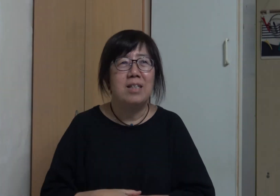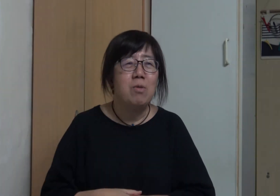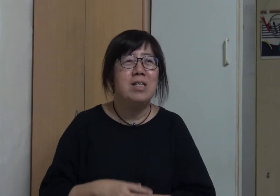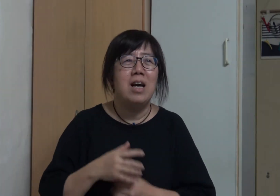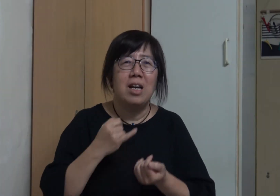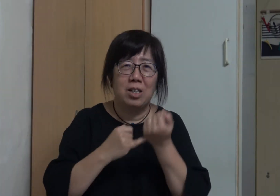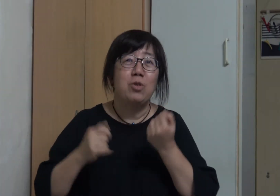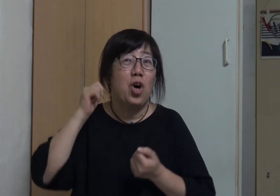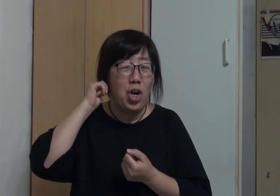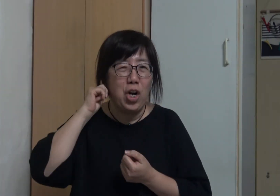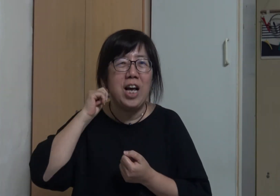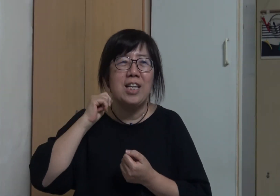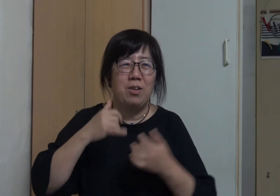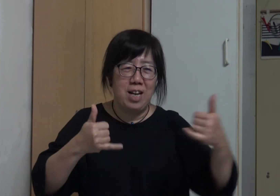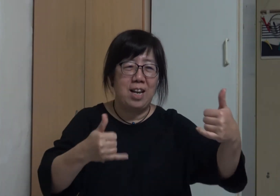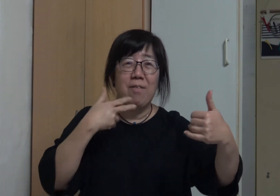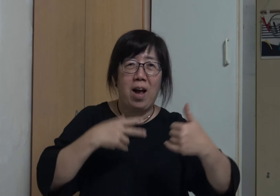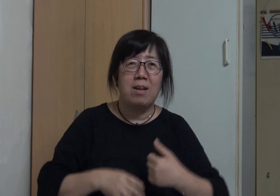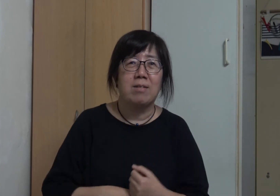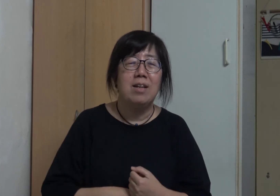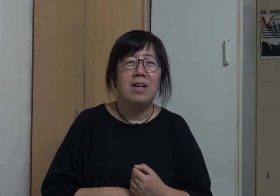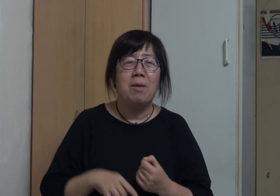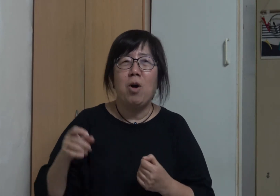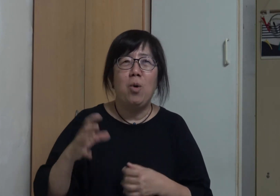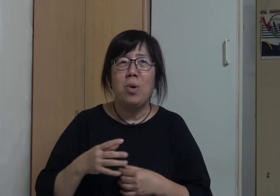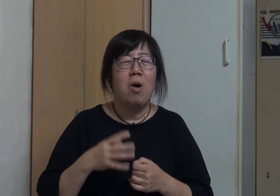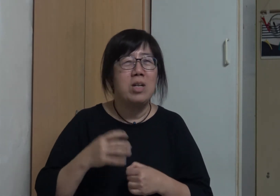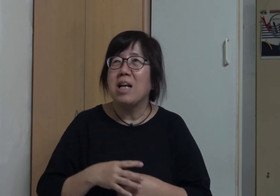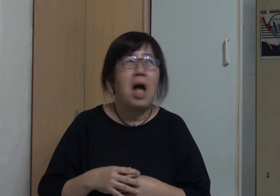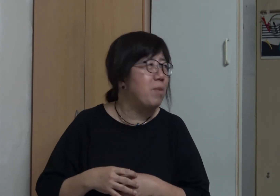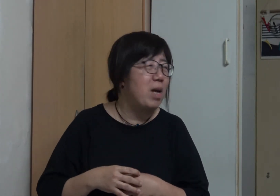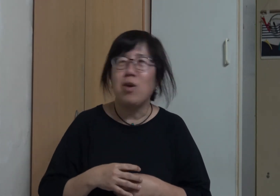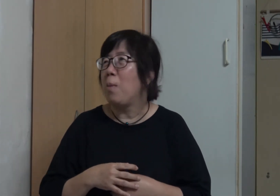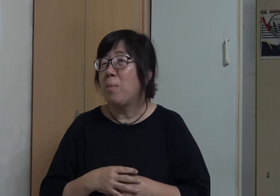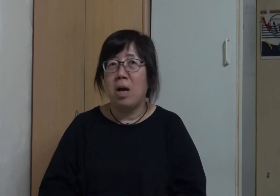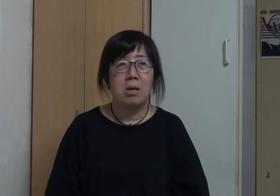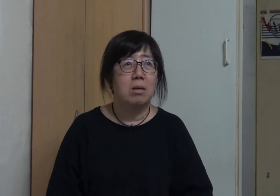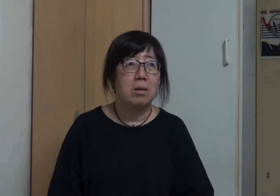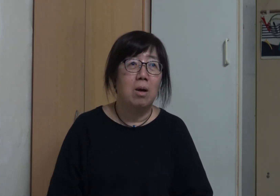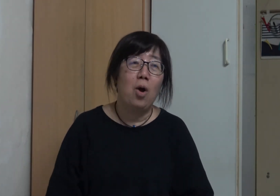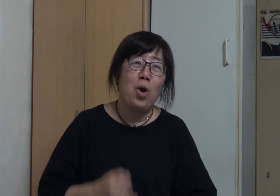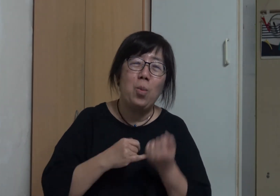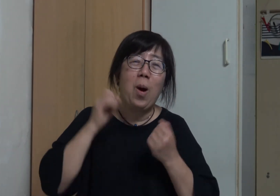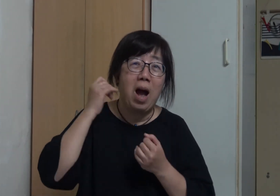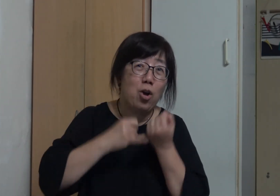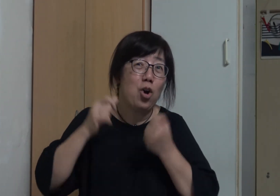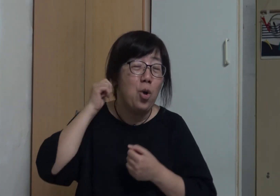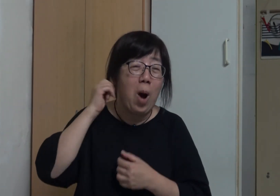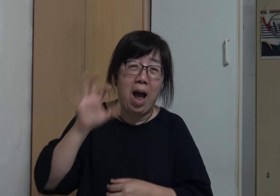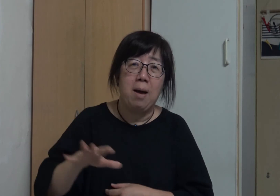Once, when we had dinner with my daughter My husband kept turning his head when talking to me My daughter said